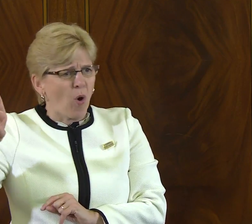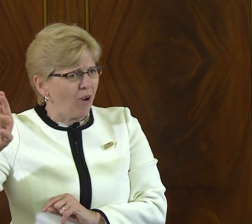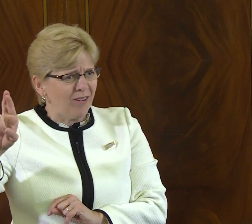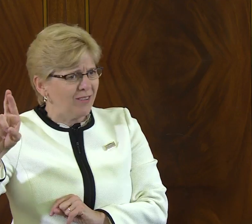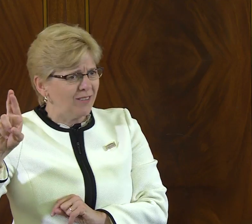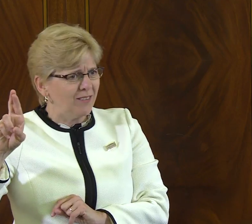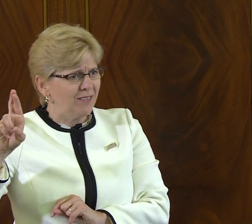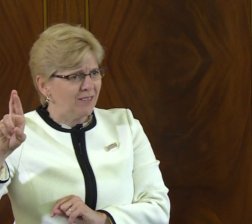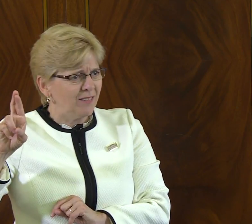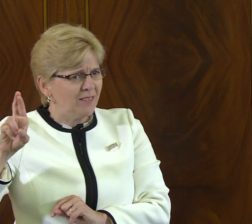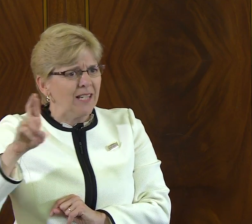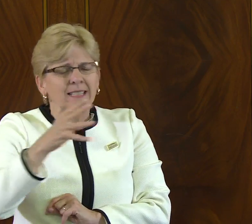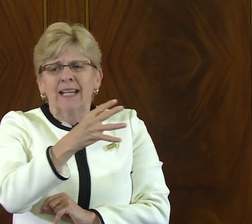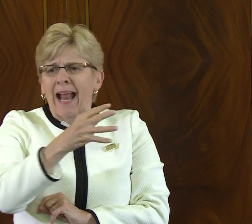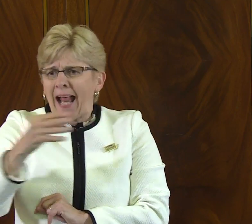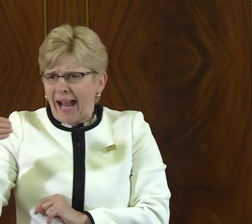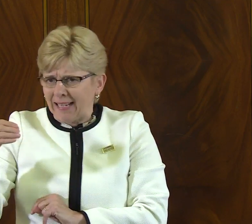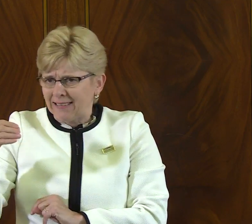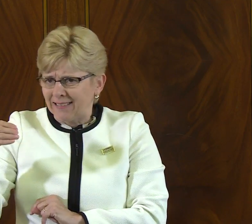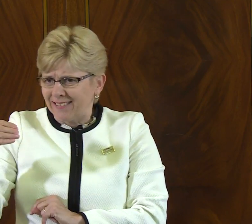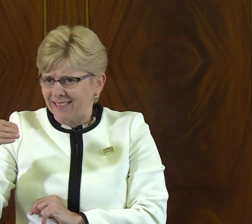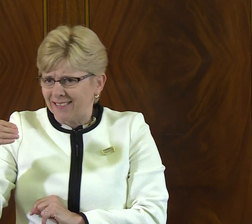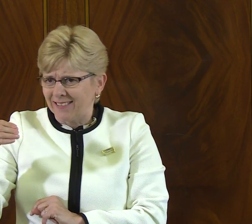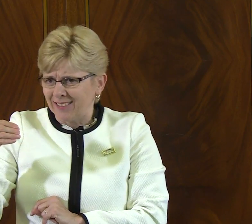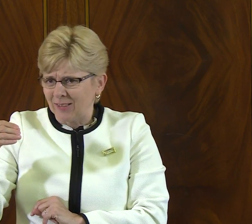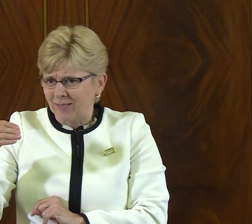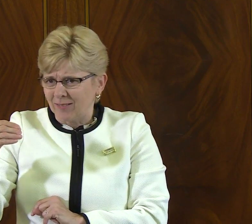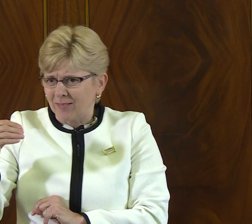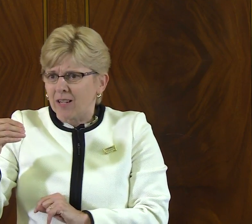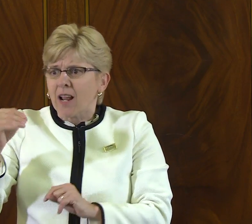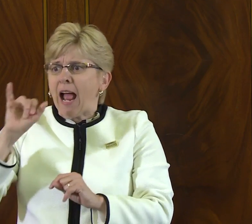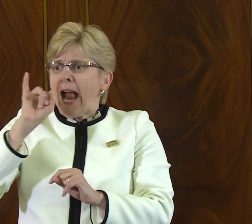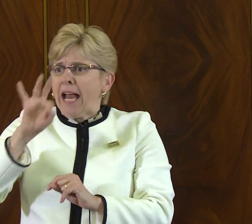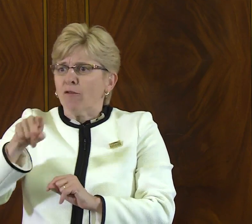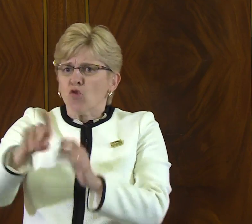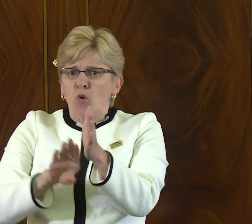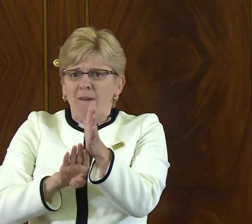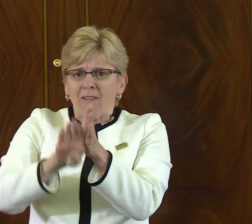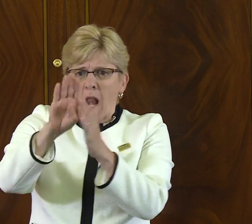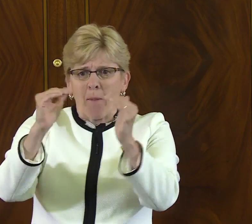and it never has been an either/or proposition. It's more of an and proposition.